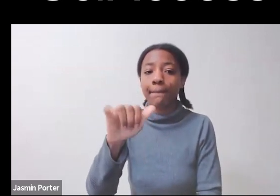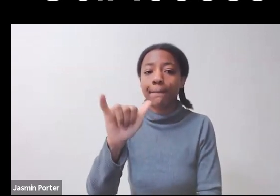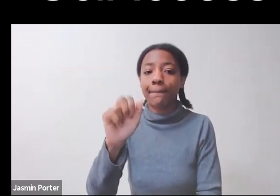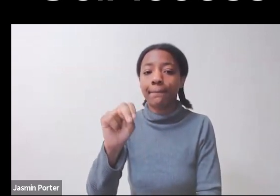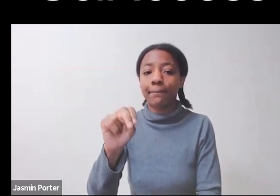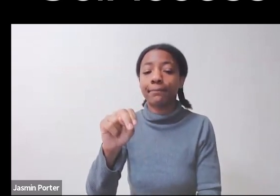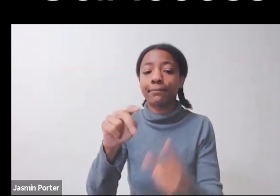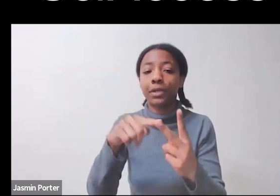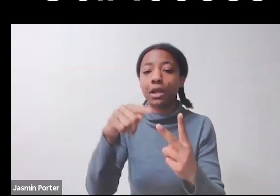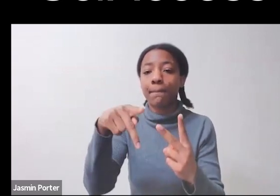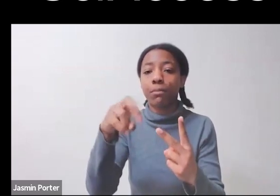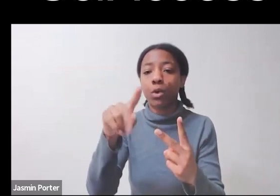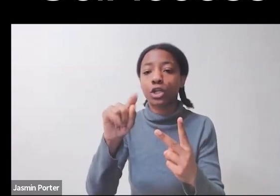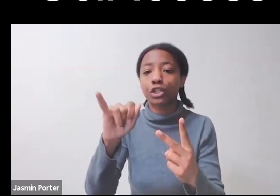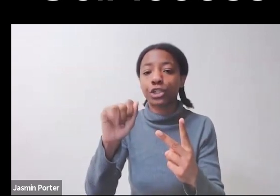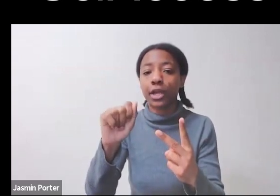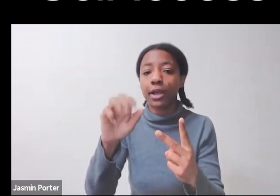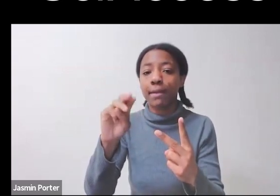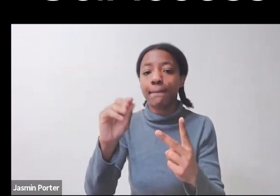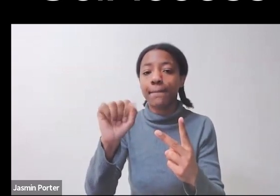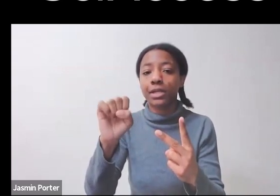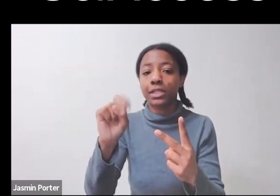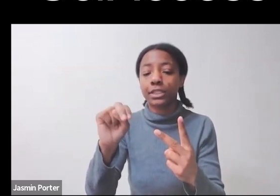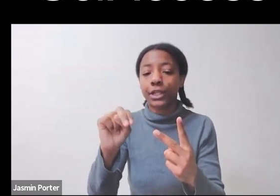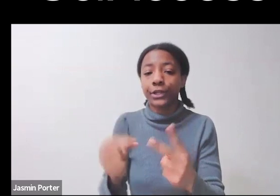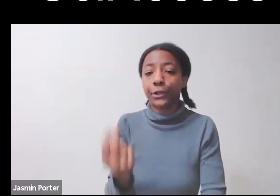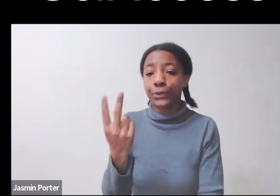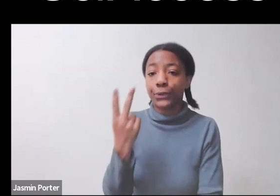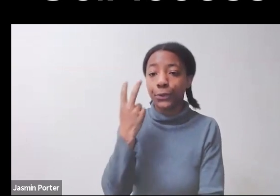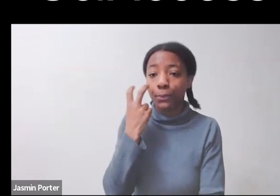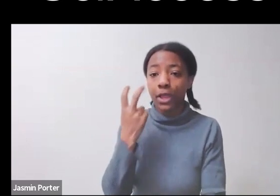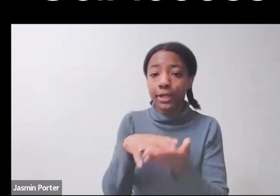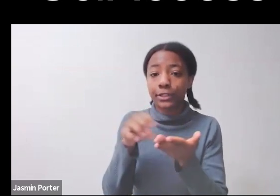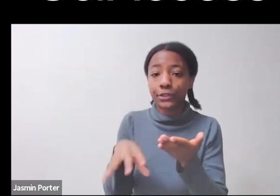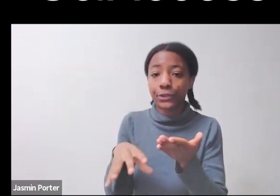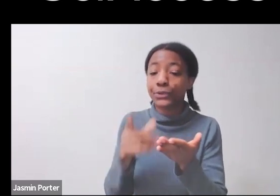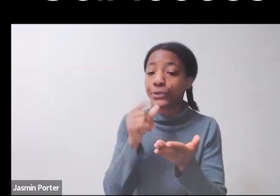sued the Los Angeles Community College District or LACCD,